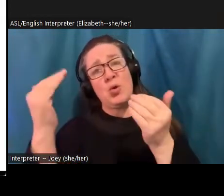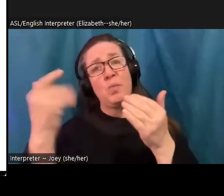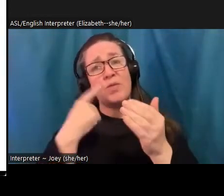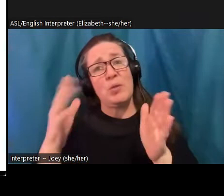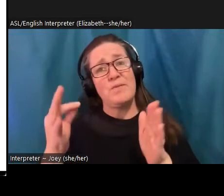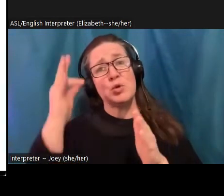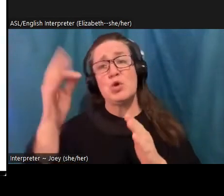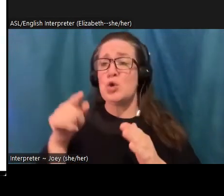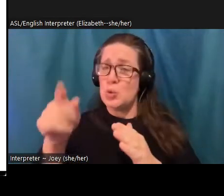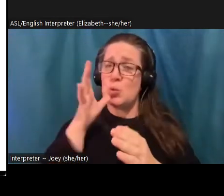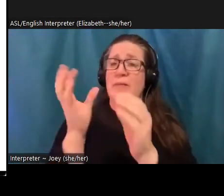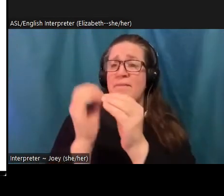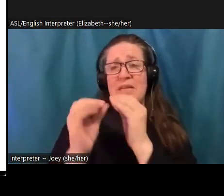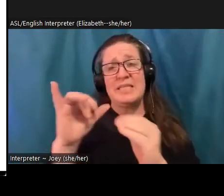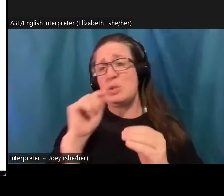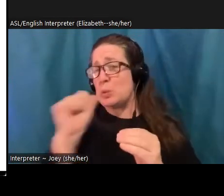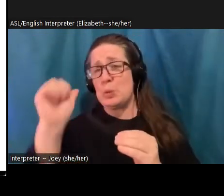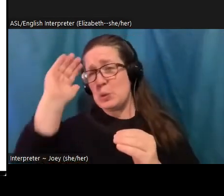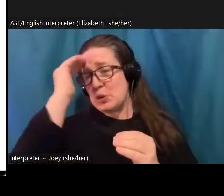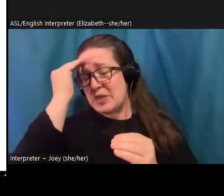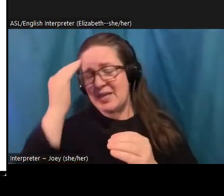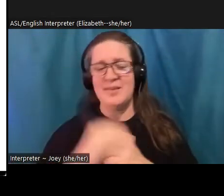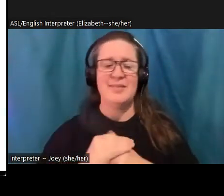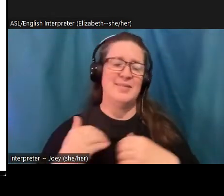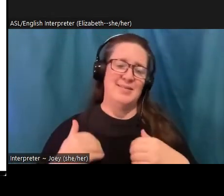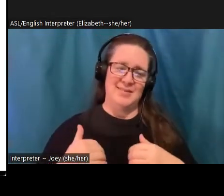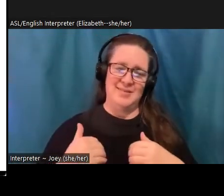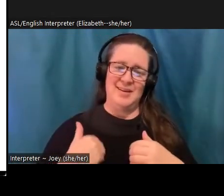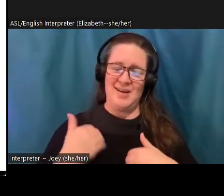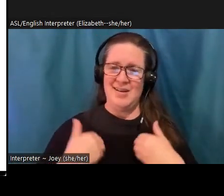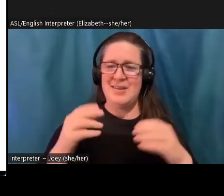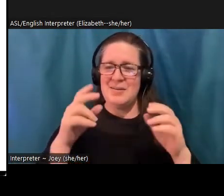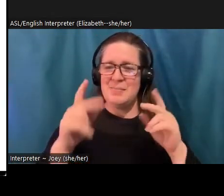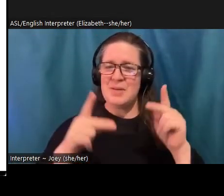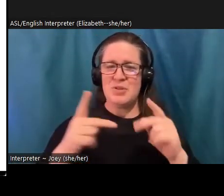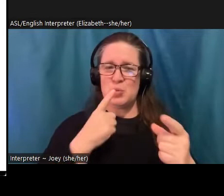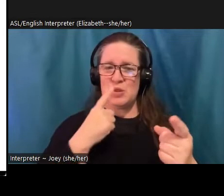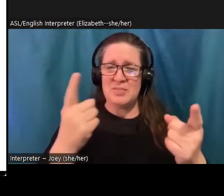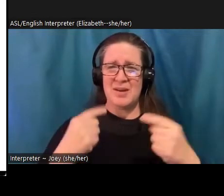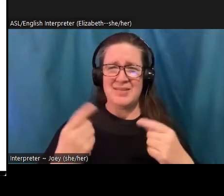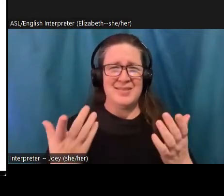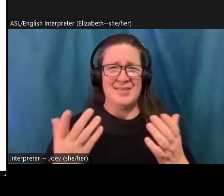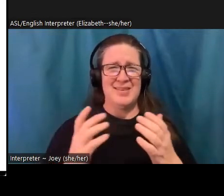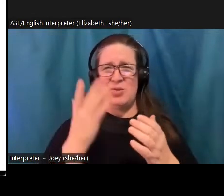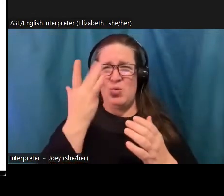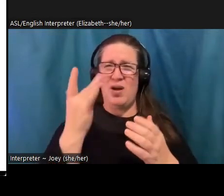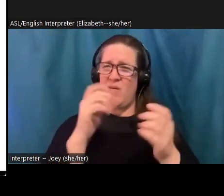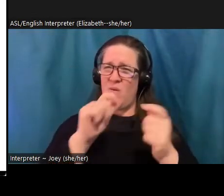fix it. So don't worry, young people's responses. How can you older generations, put all your hope in us when this is a time